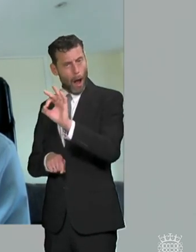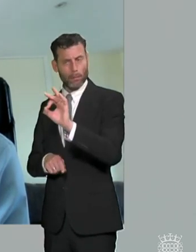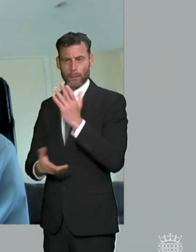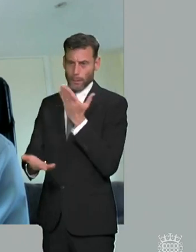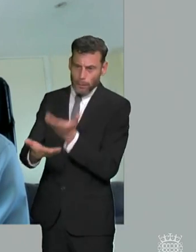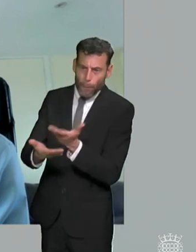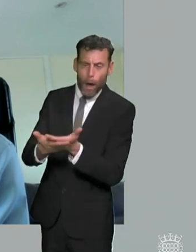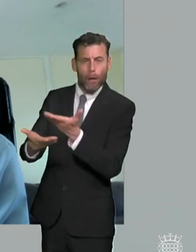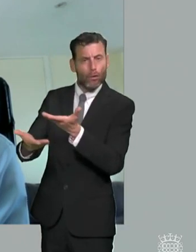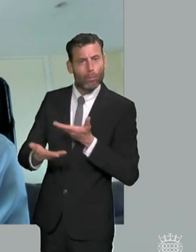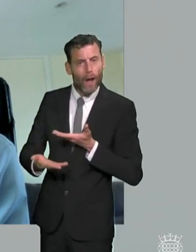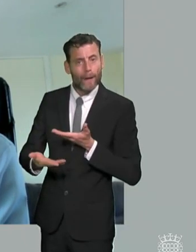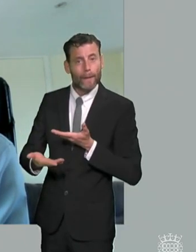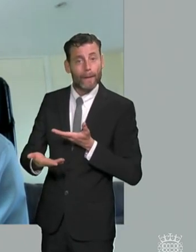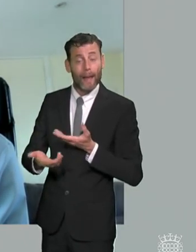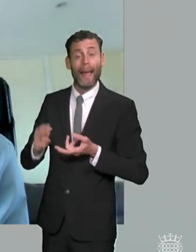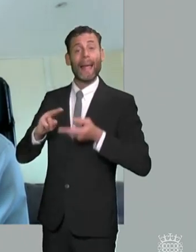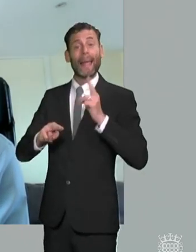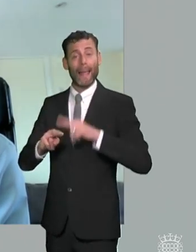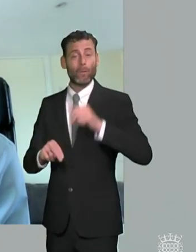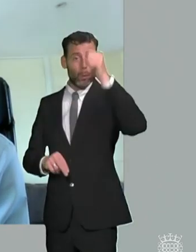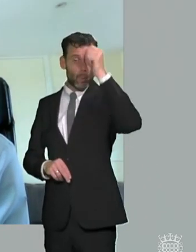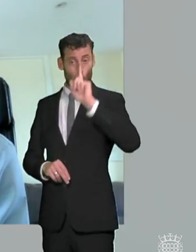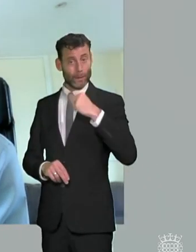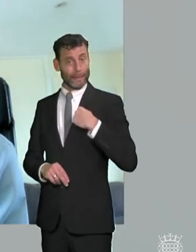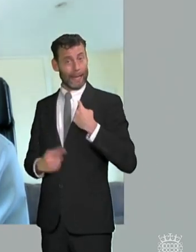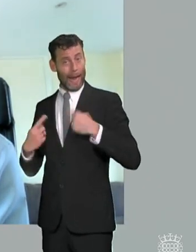drive early intervention if you know what you're entitled to it'll help services work together